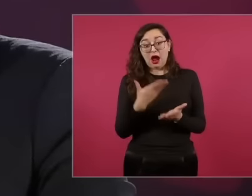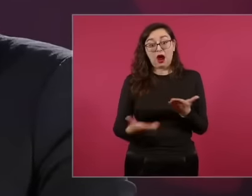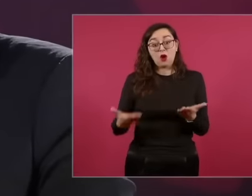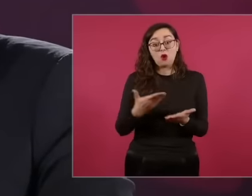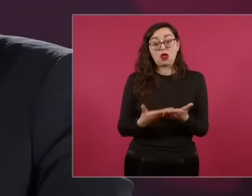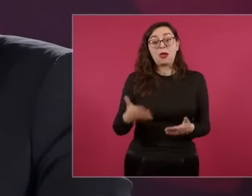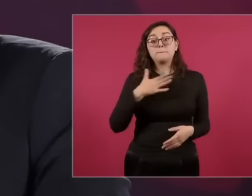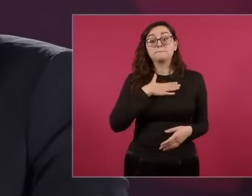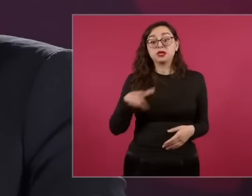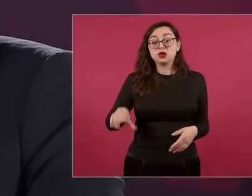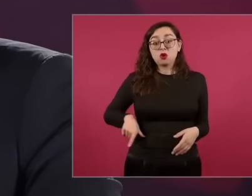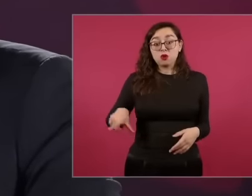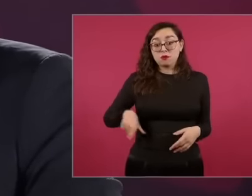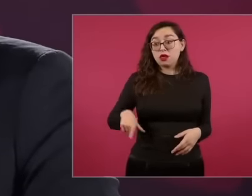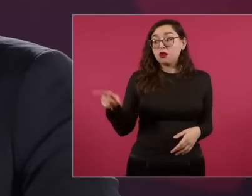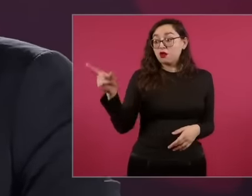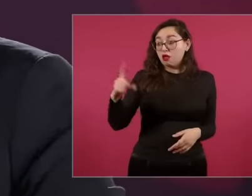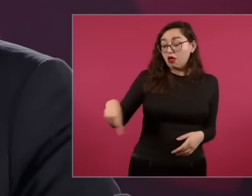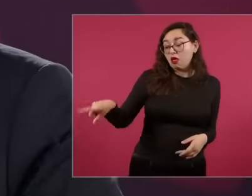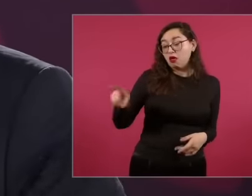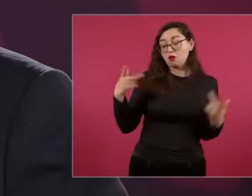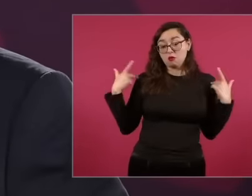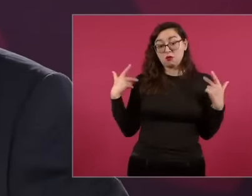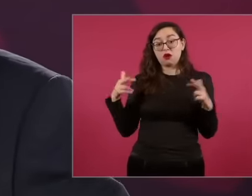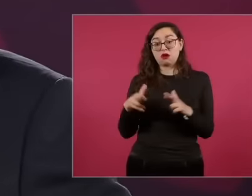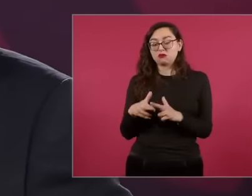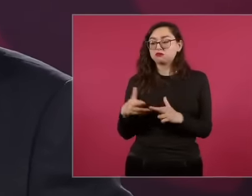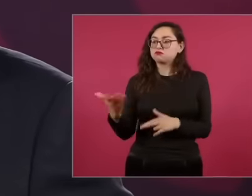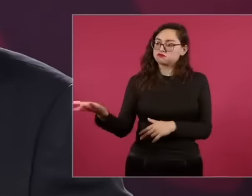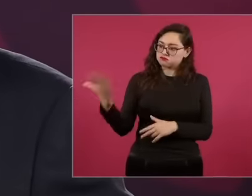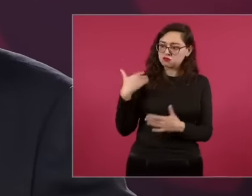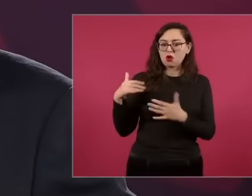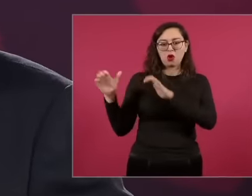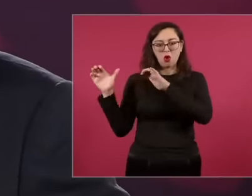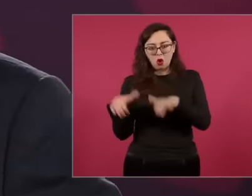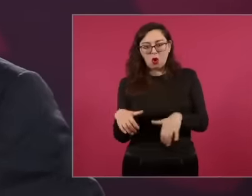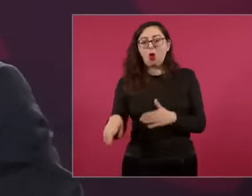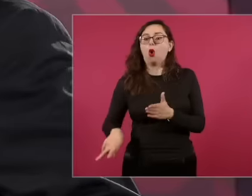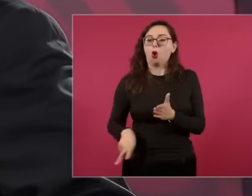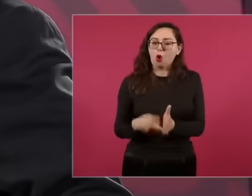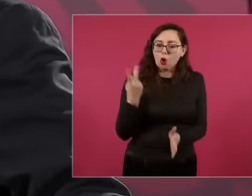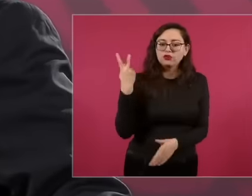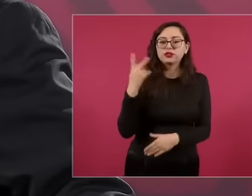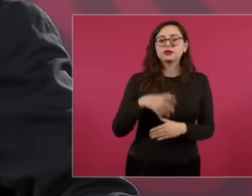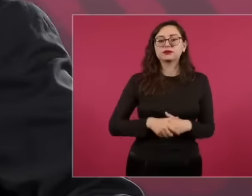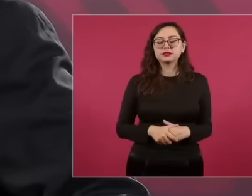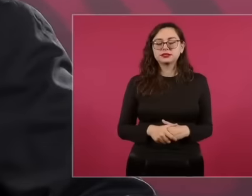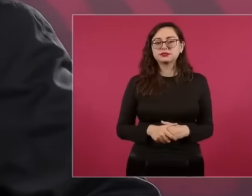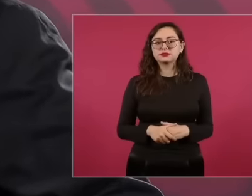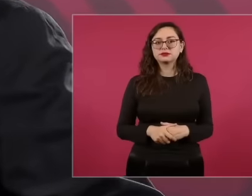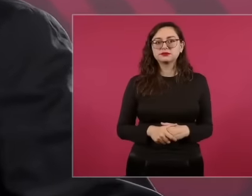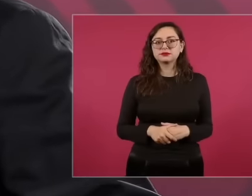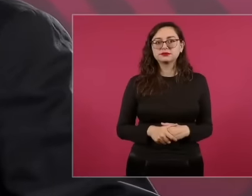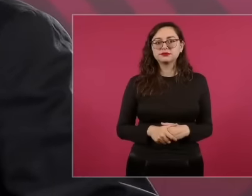were rehired, reinstated,